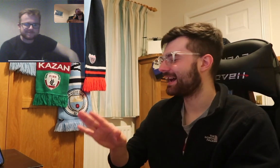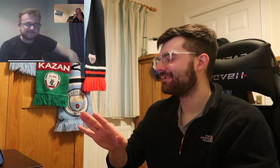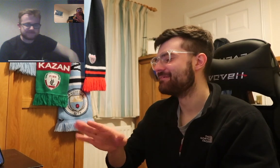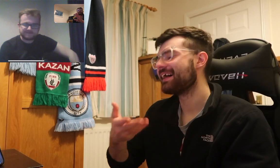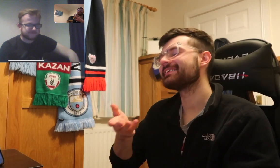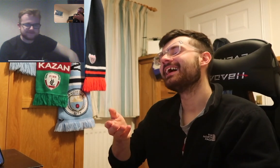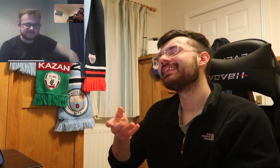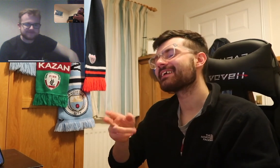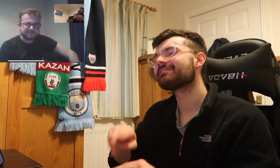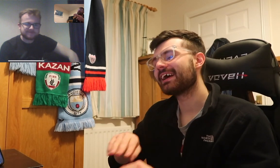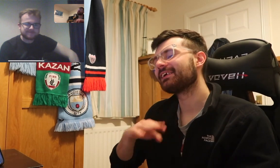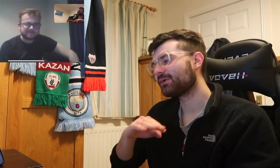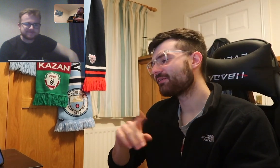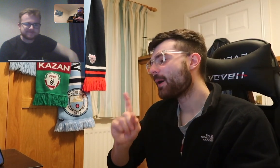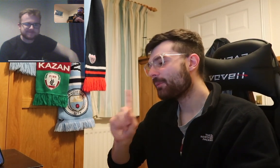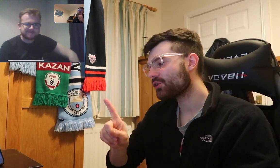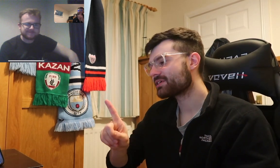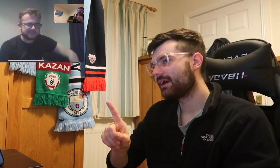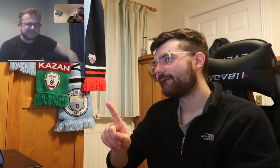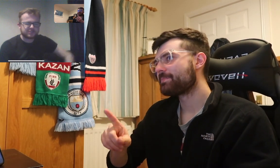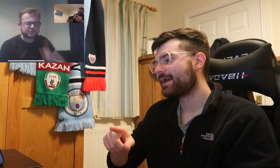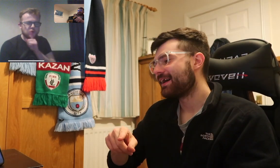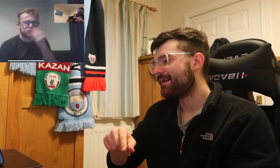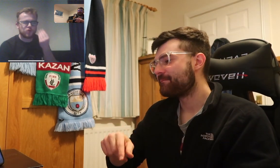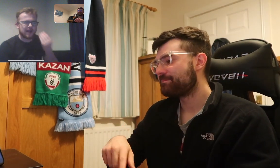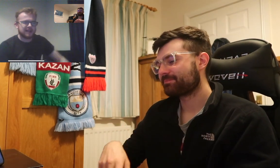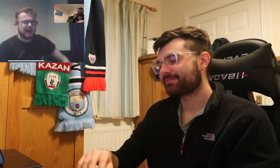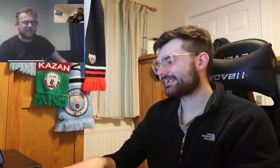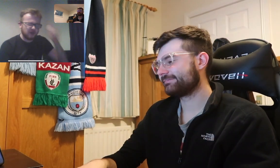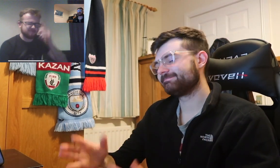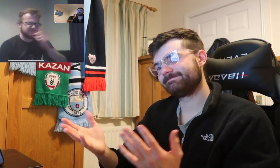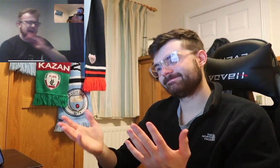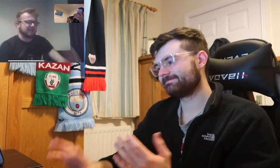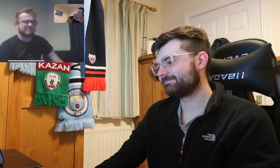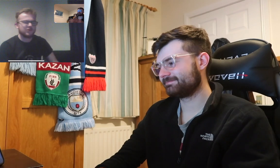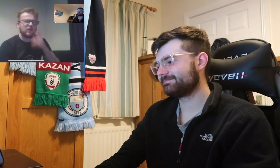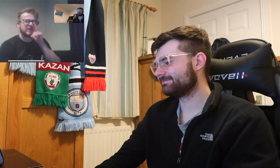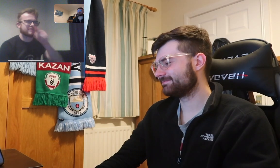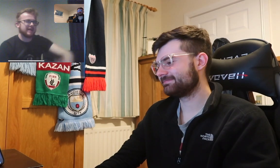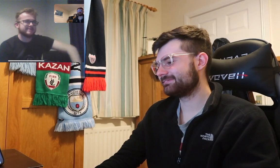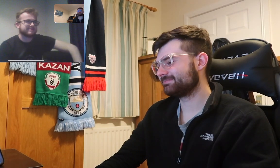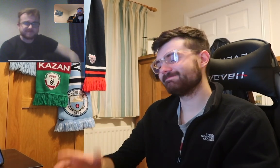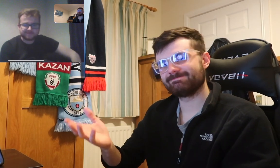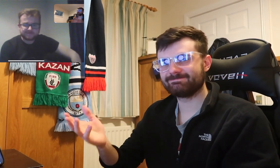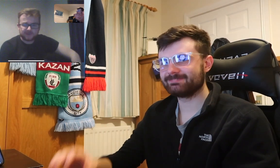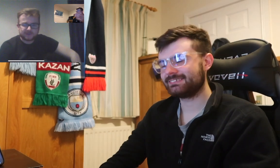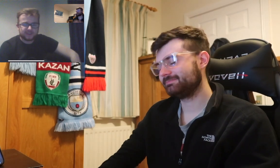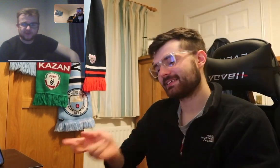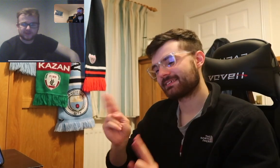Thomas: okay that's fair enough! but Rhys: It's too sweaty I though nah ... no respect. Rhys: there was no respect